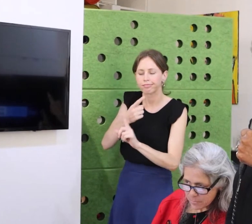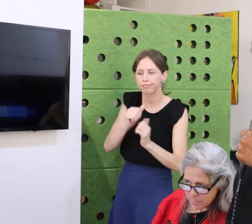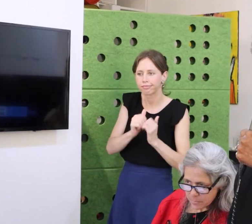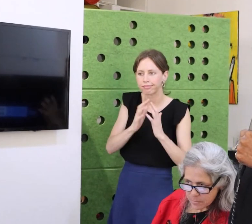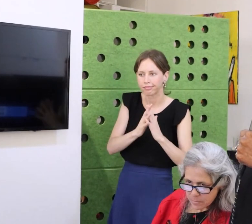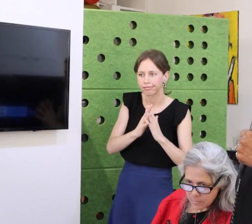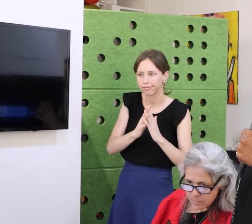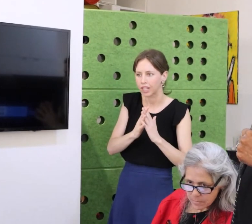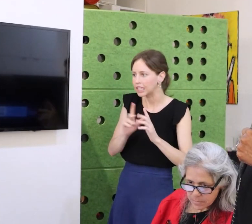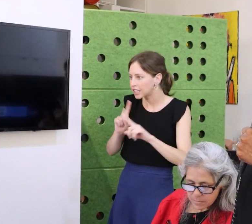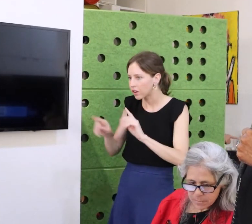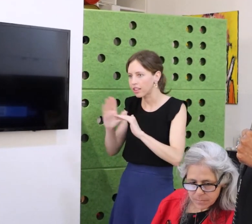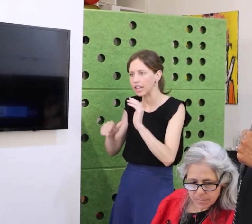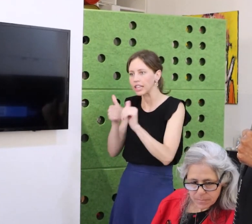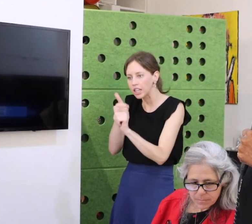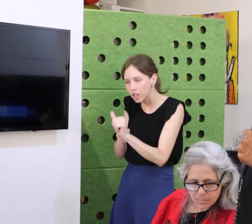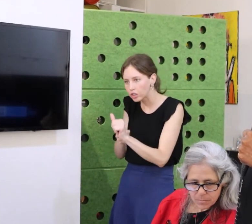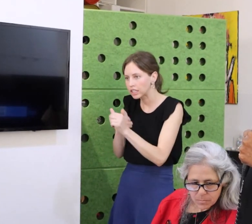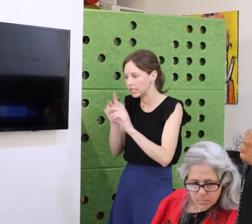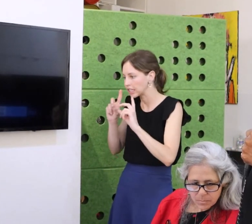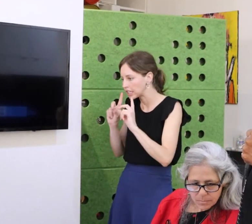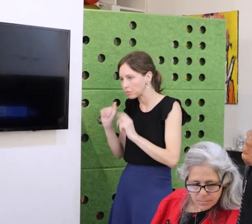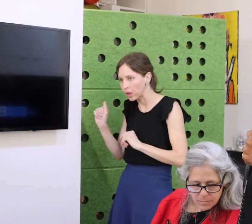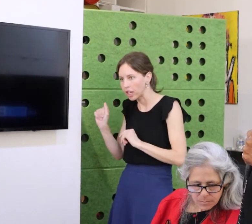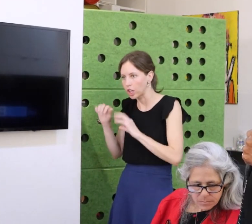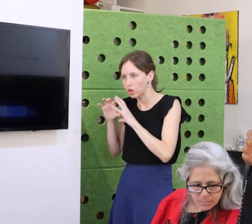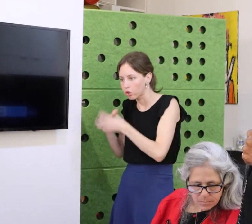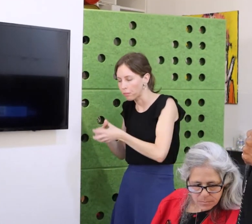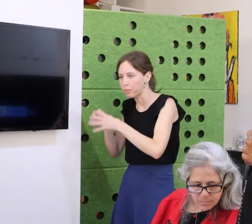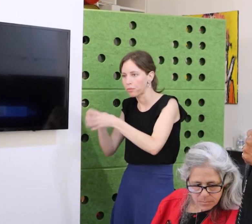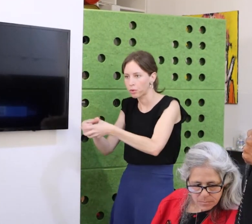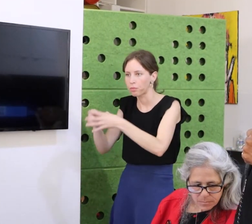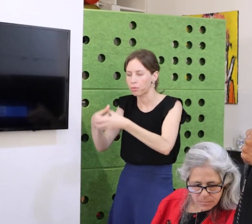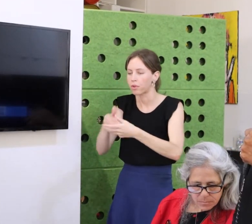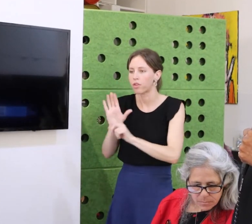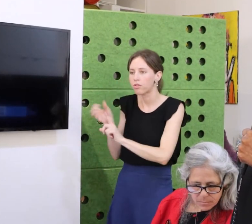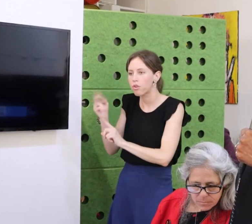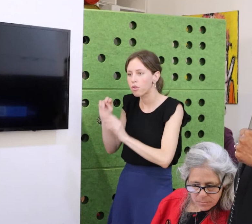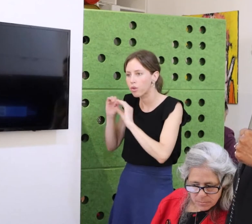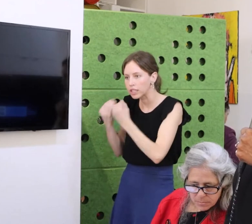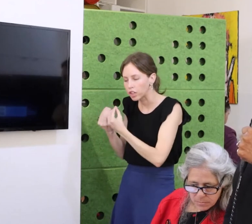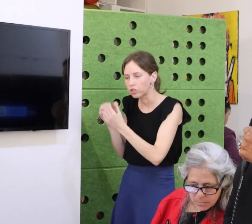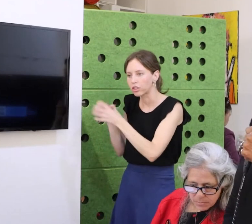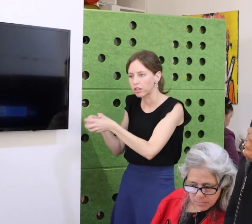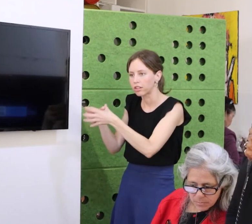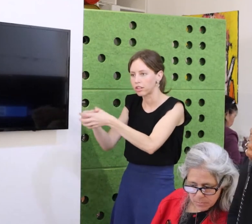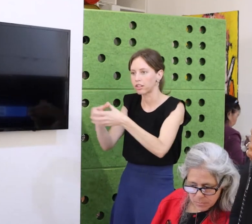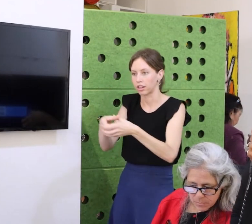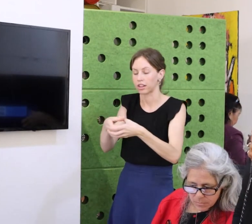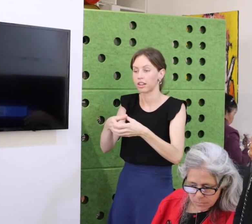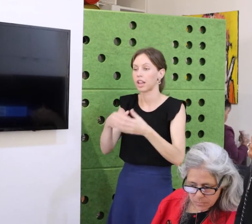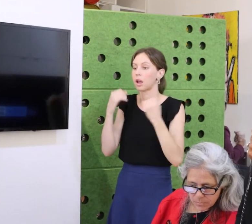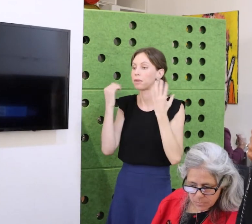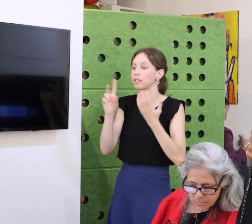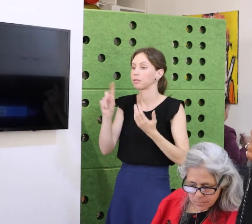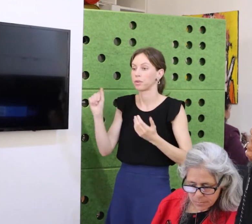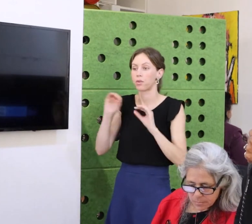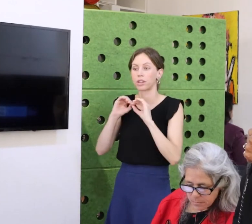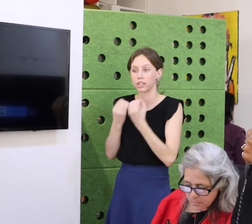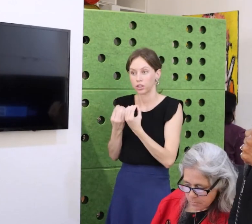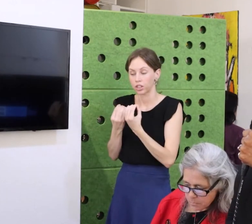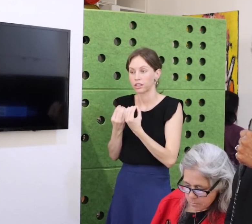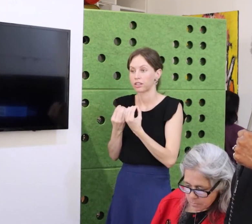Now, this is not by accident, CCDC is 32 years old.